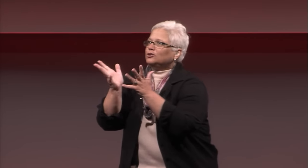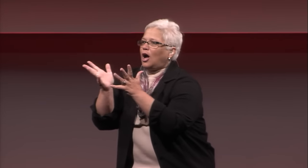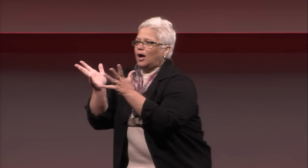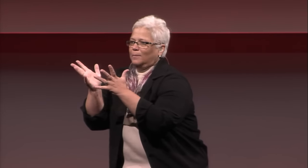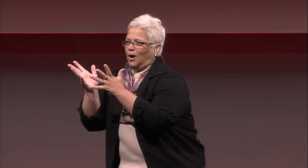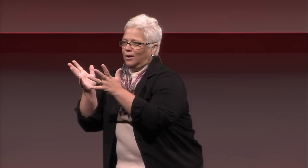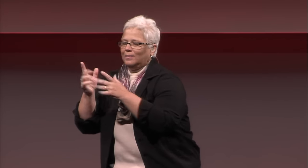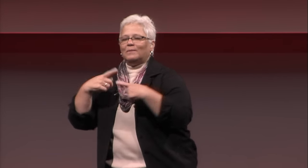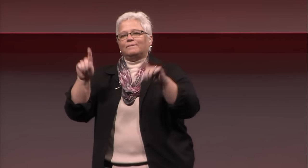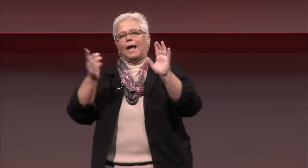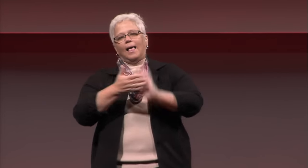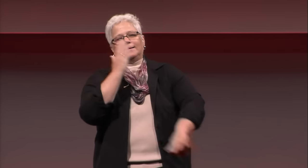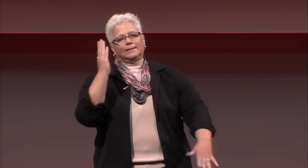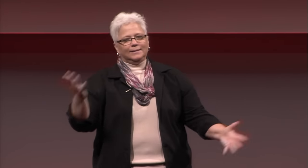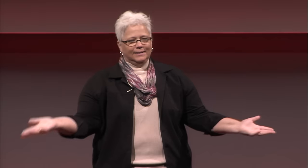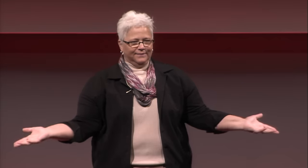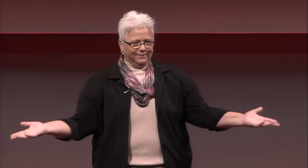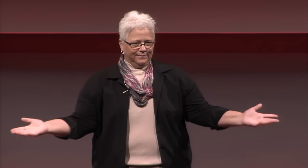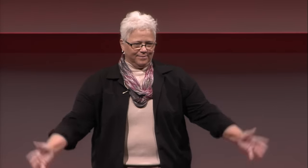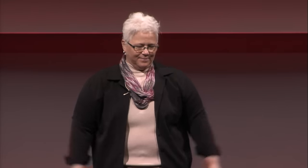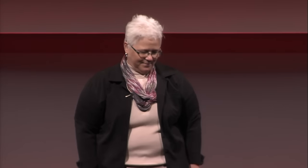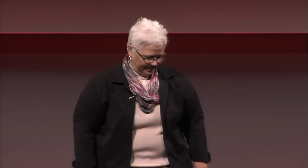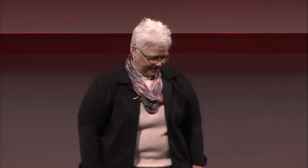We're still catching up. And finally, we leave.